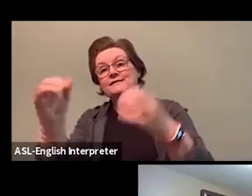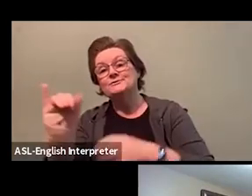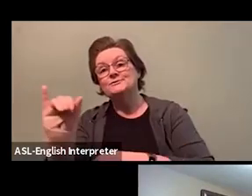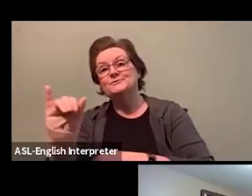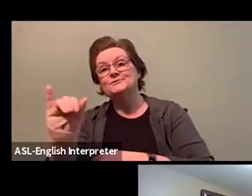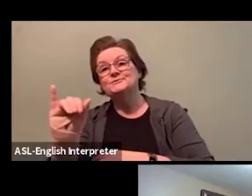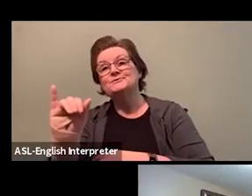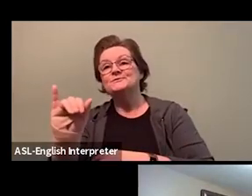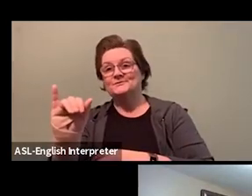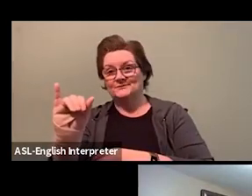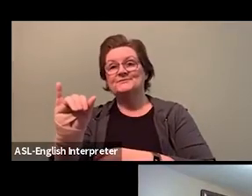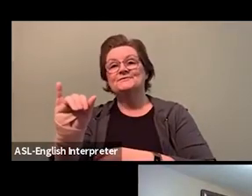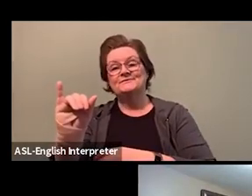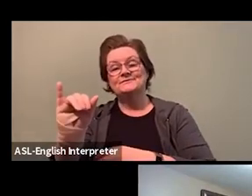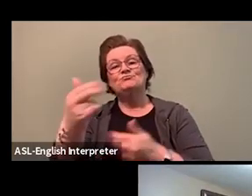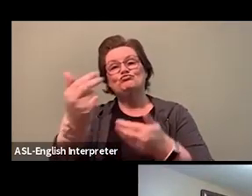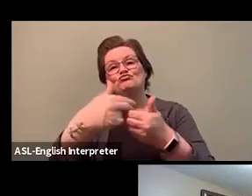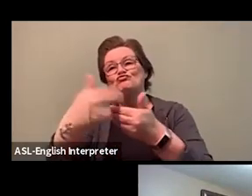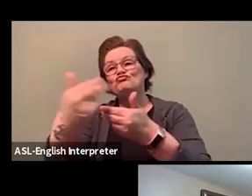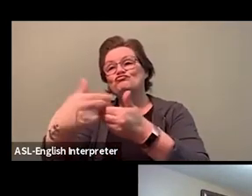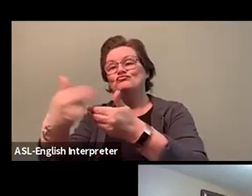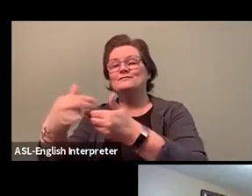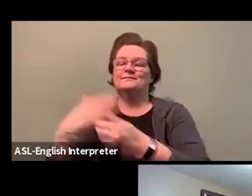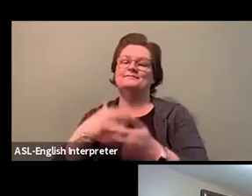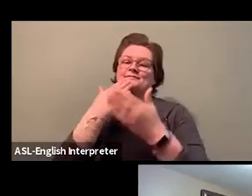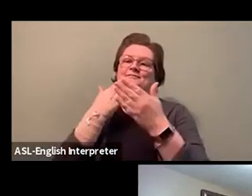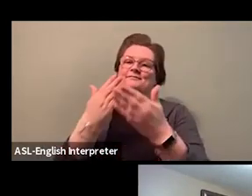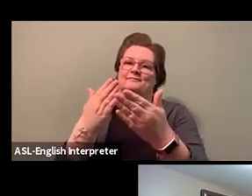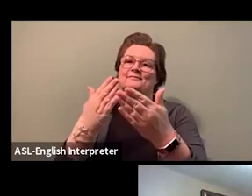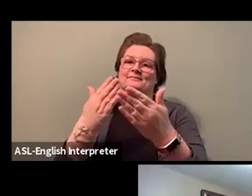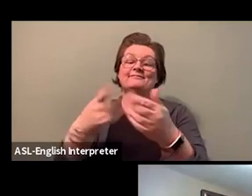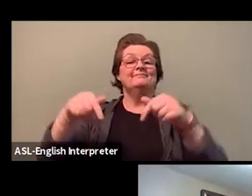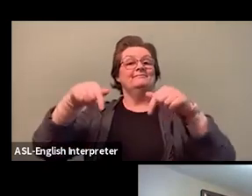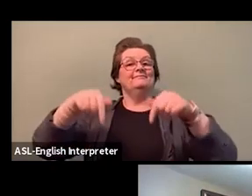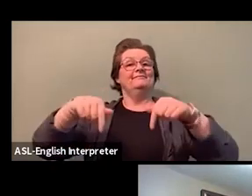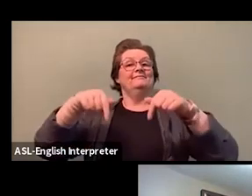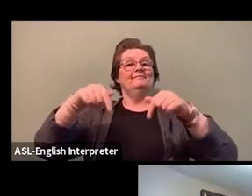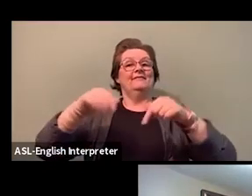during Black History Month to learn about anti-black racism